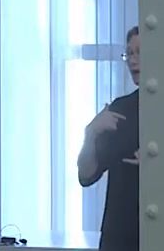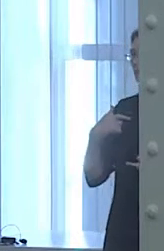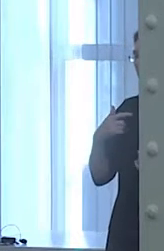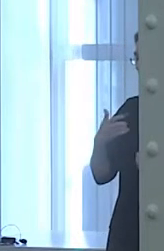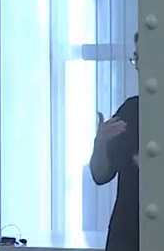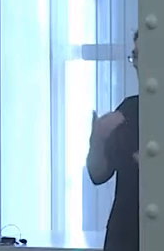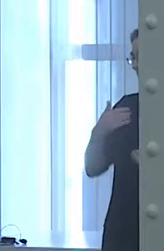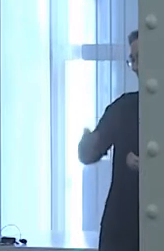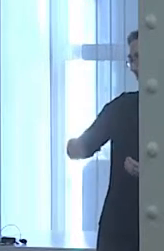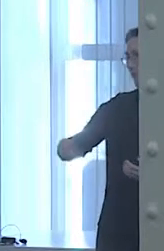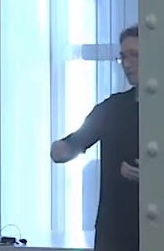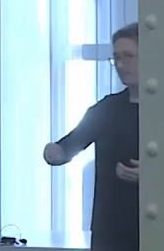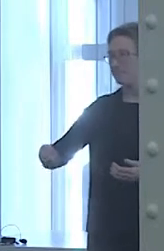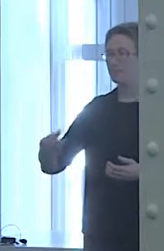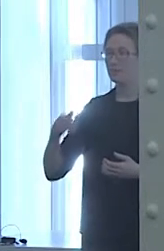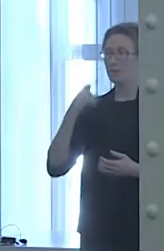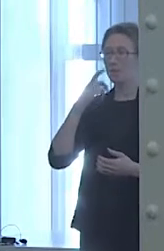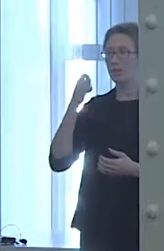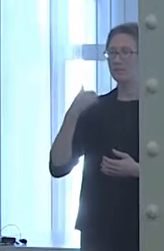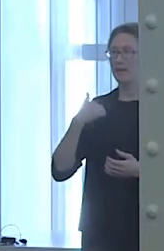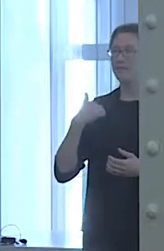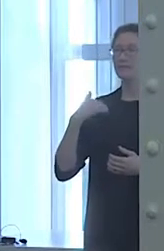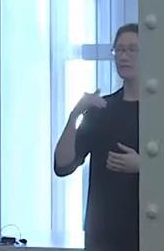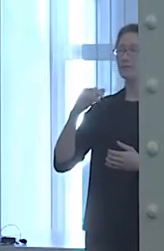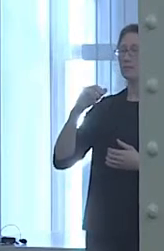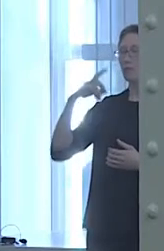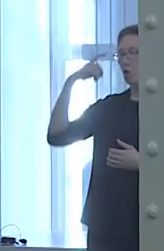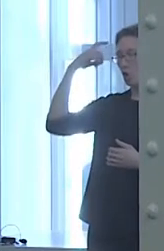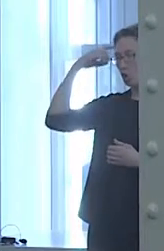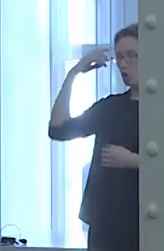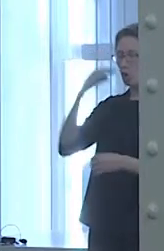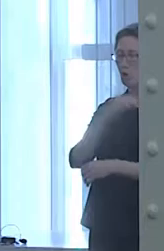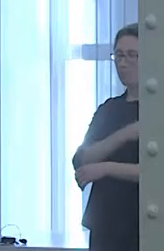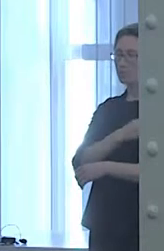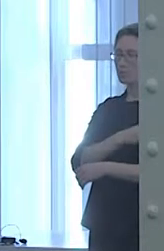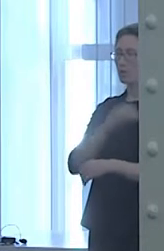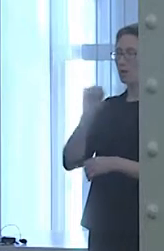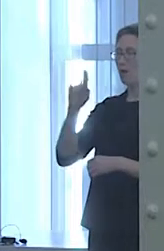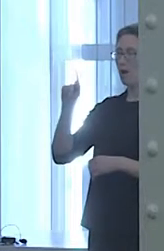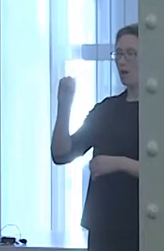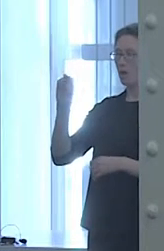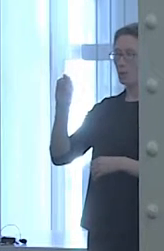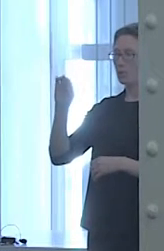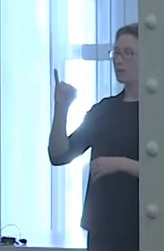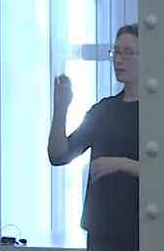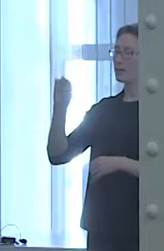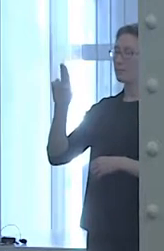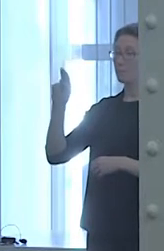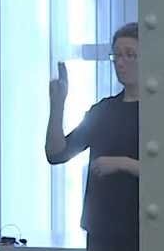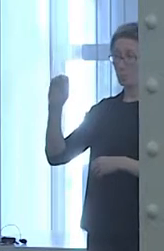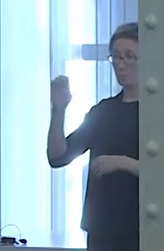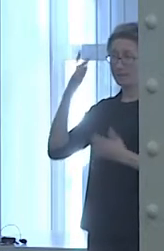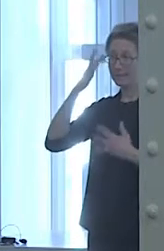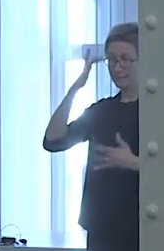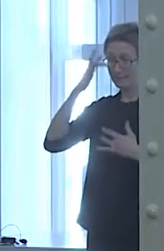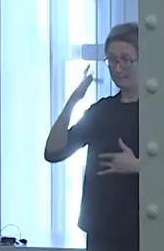a painful neuromuscular, autoimmune disease that I got at the age of 24. I also live with polycystic ovarian syndrome,